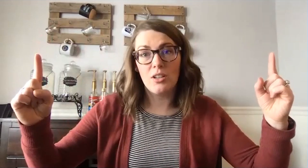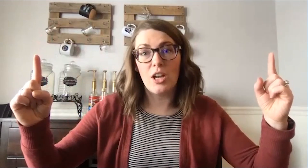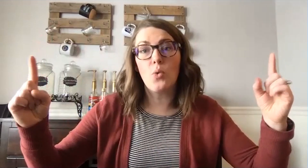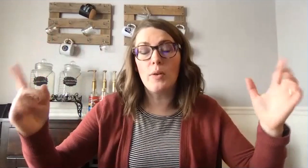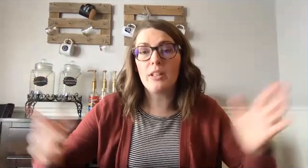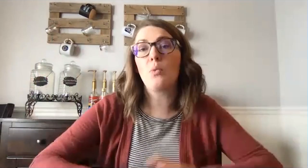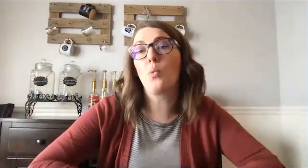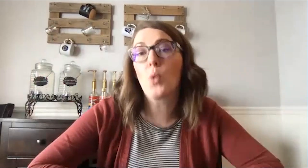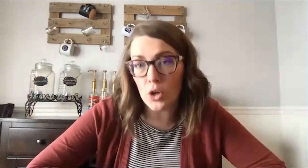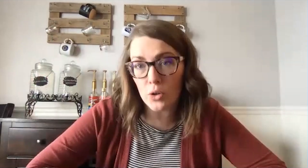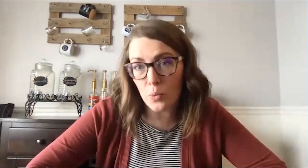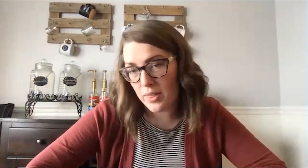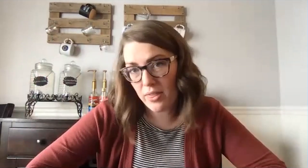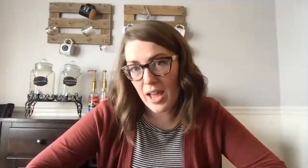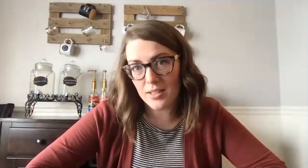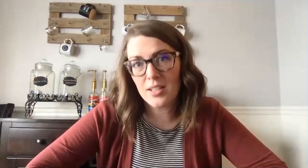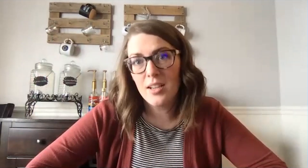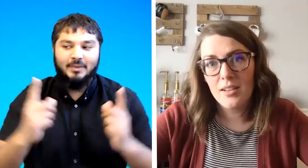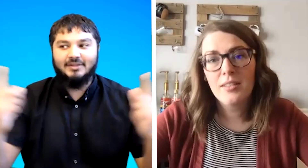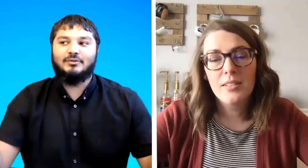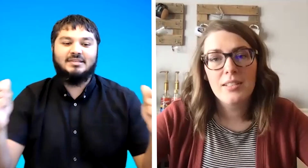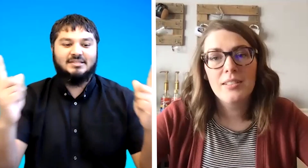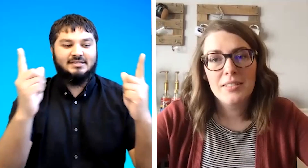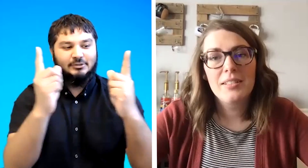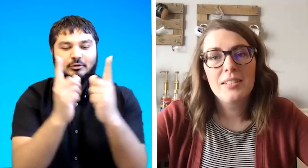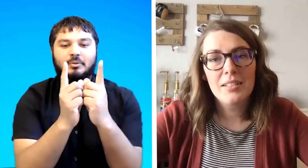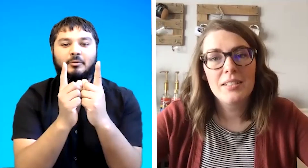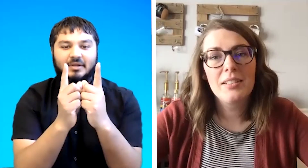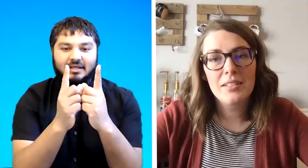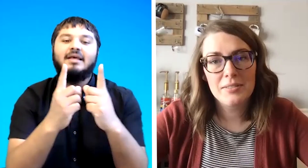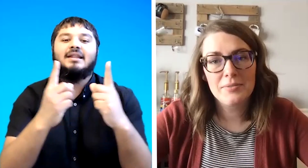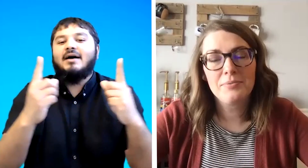equivalent word okay so that one would mean so this is the three people meeting now they're